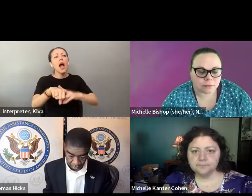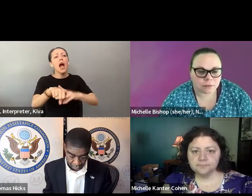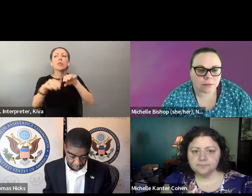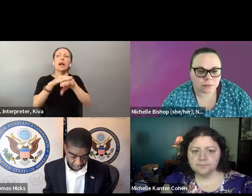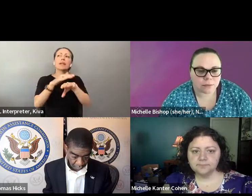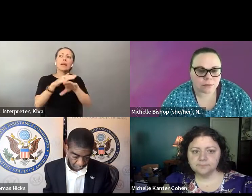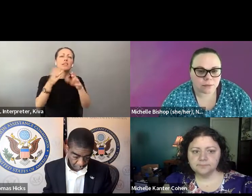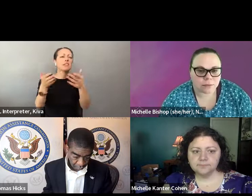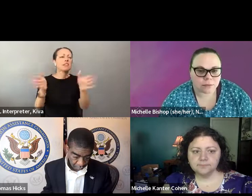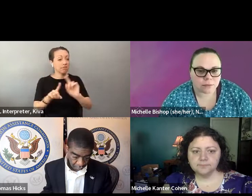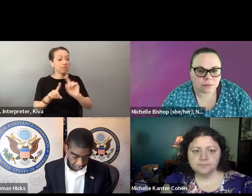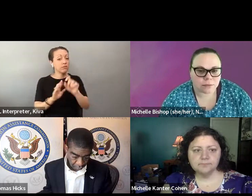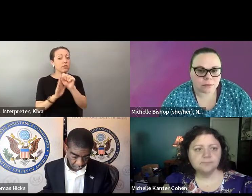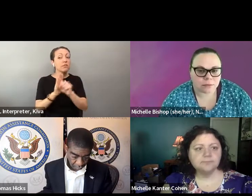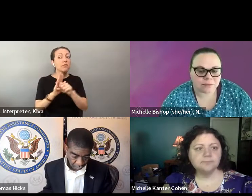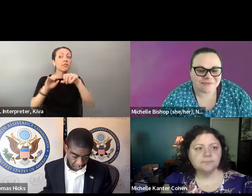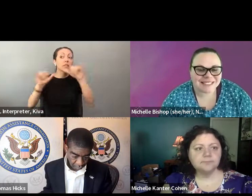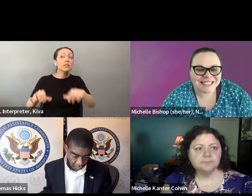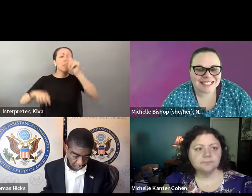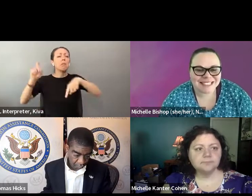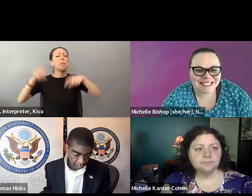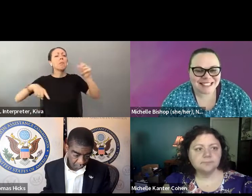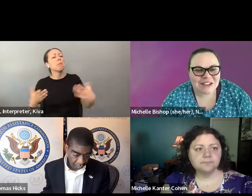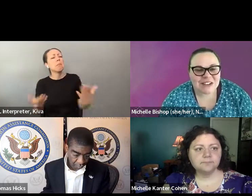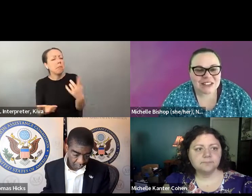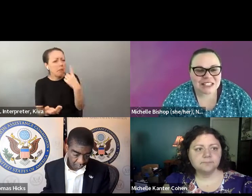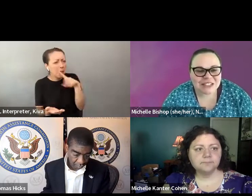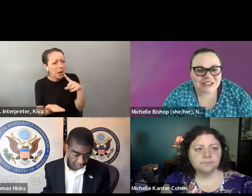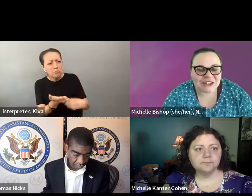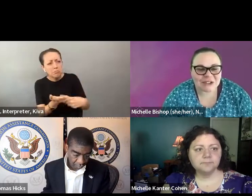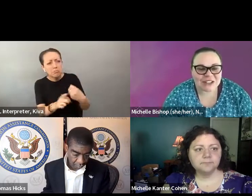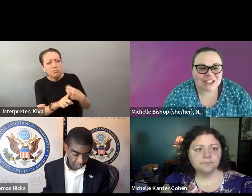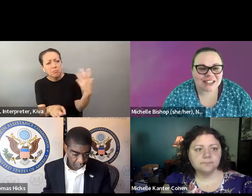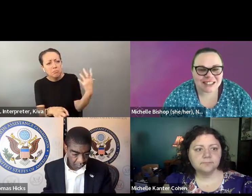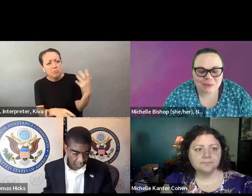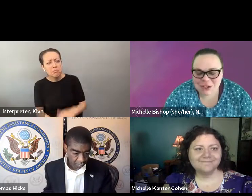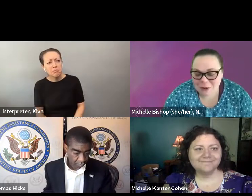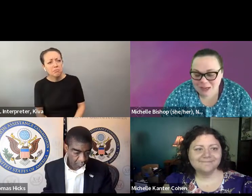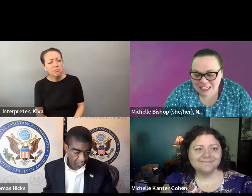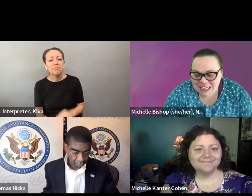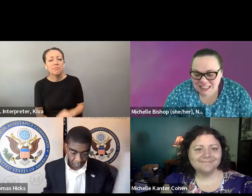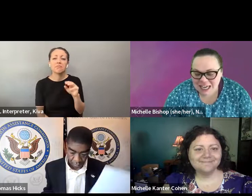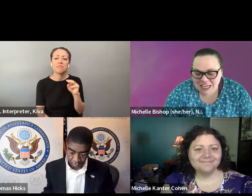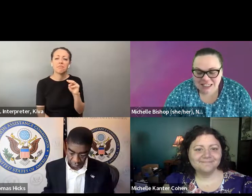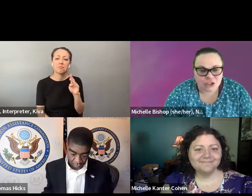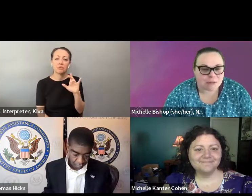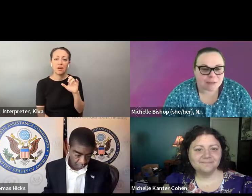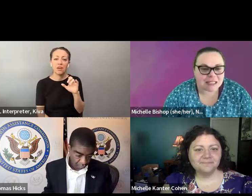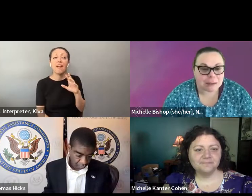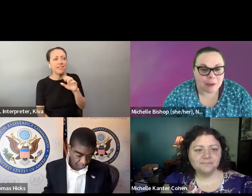or just to start off. I was hoping that some of our national folks, perhaps Michelle Bishop, could start out addressing national accessibility. accessibility. So can you tell us how states differ as far as their accessible voting options? » Michelle: Oh, that's such such a great question. This